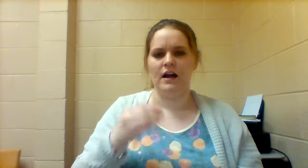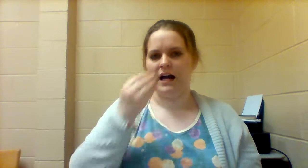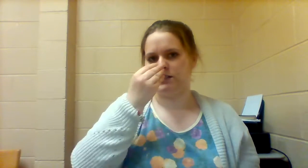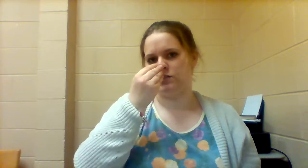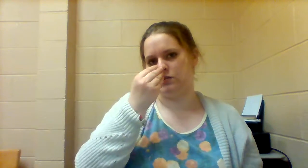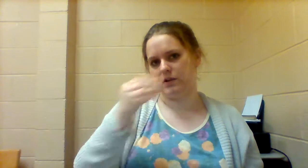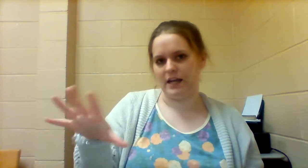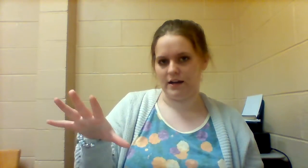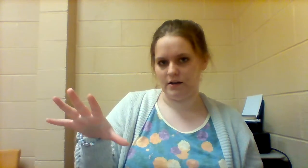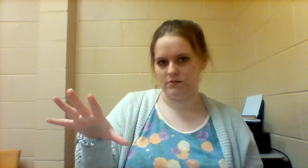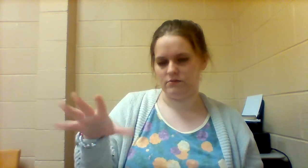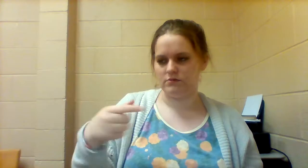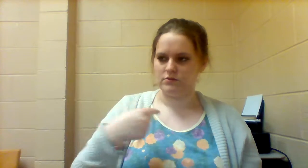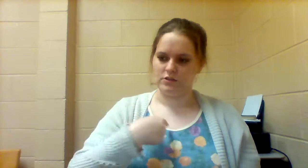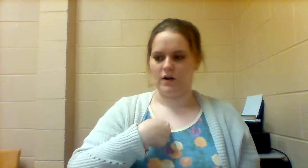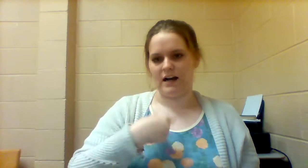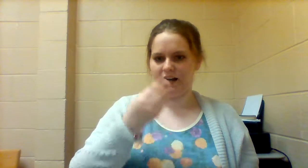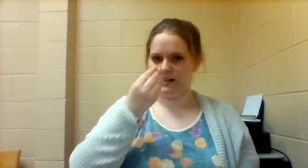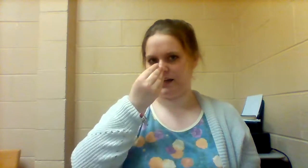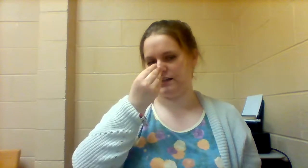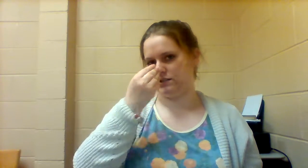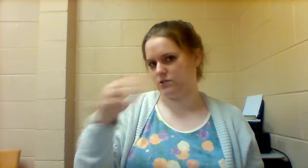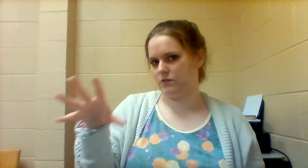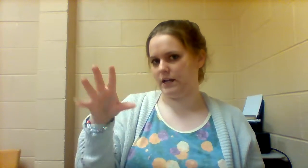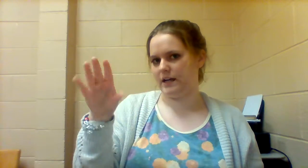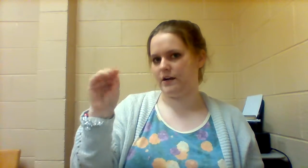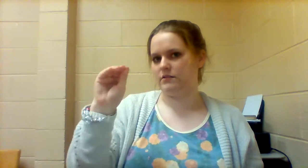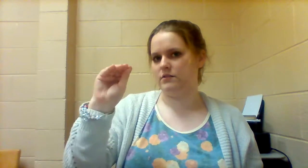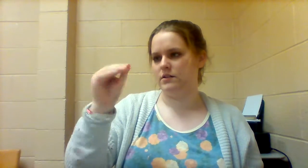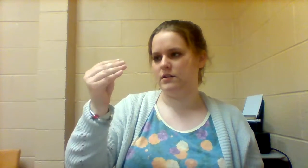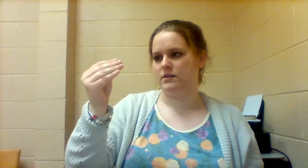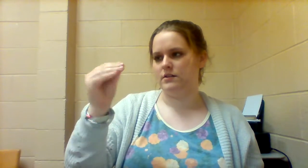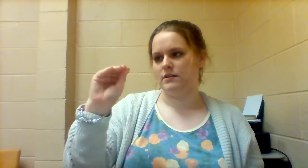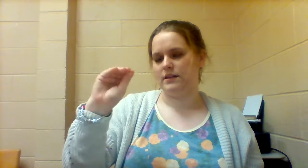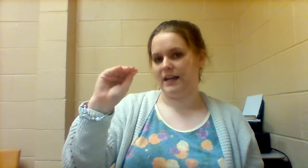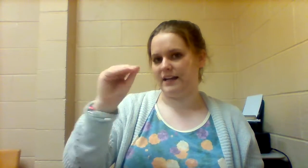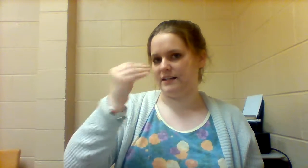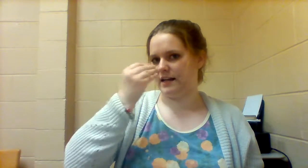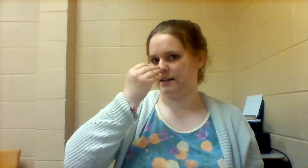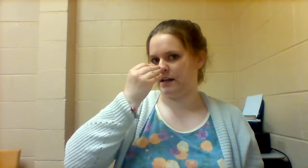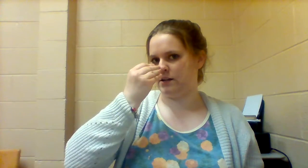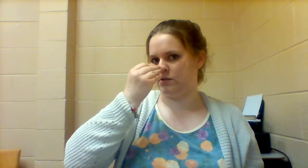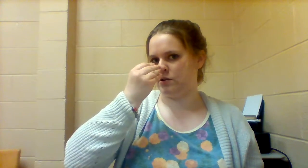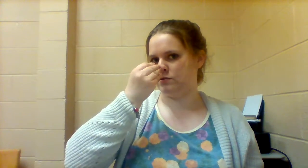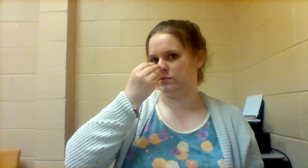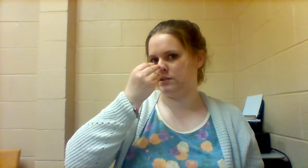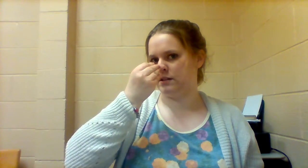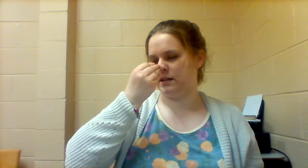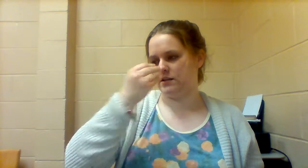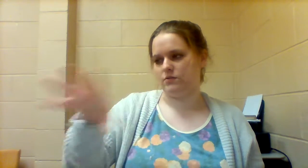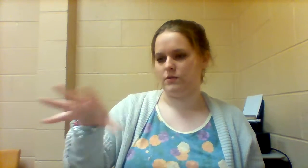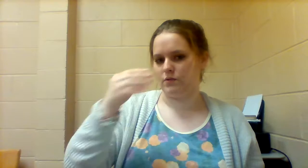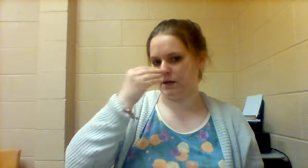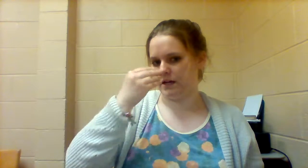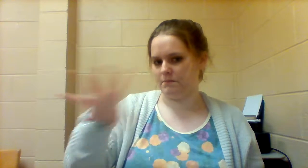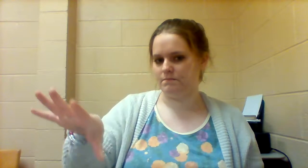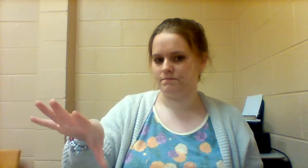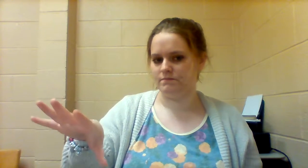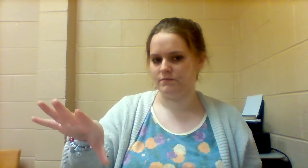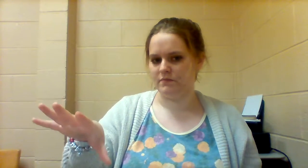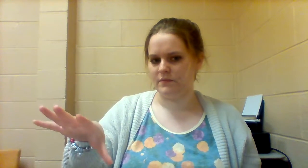I DON'T CARE, so I and then DON'T-CARE the "and" hand at your nose and then you throw it away